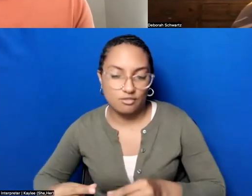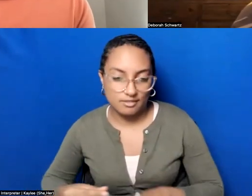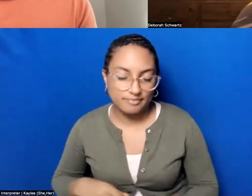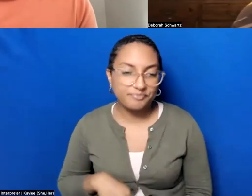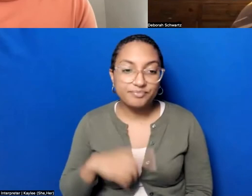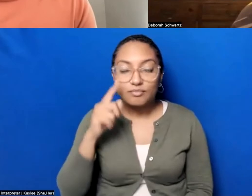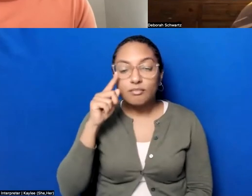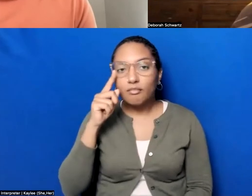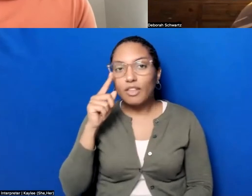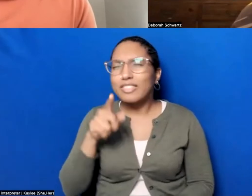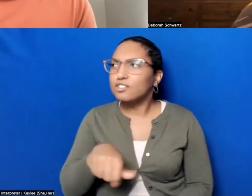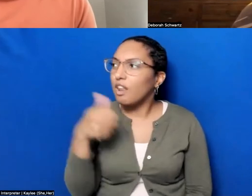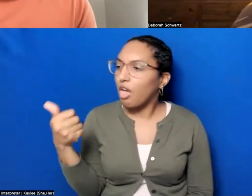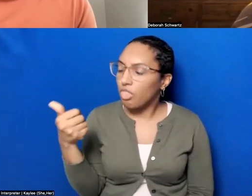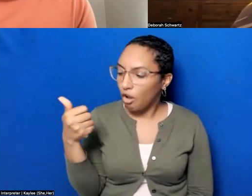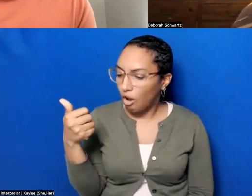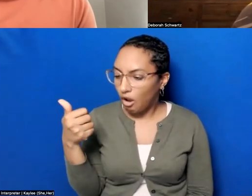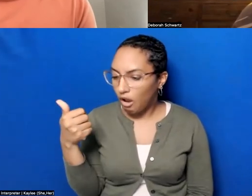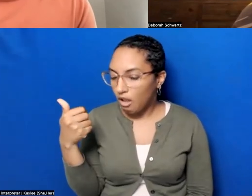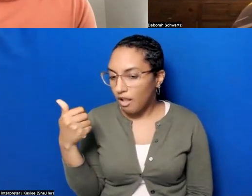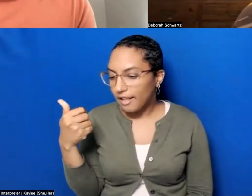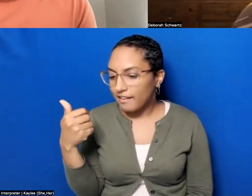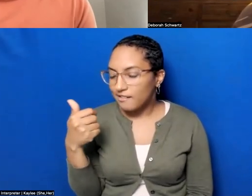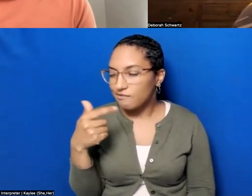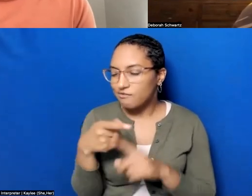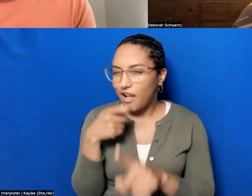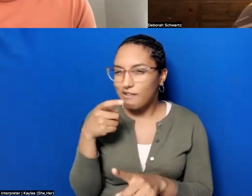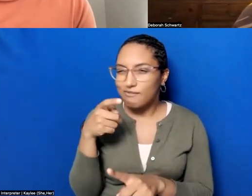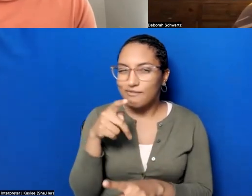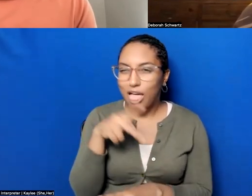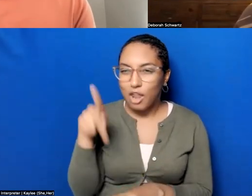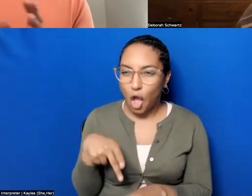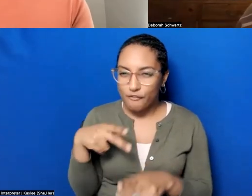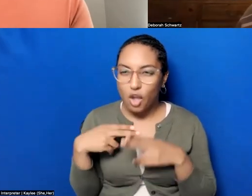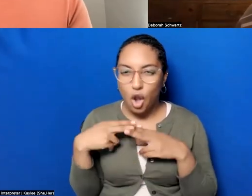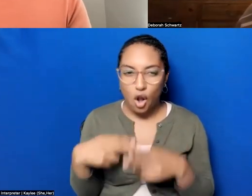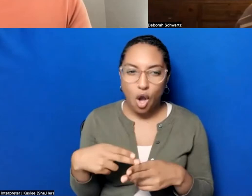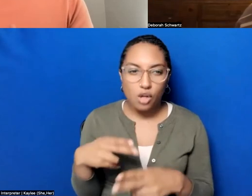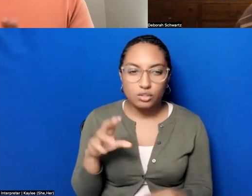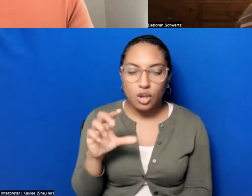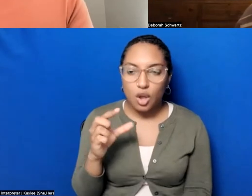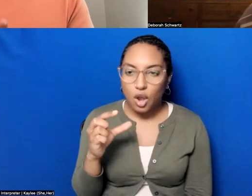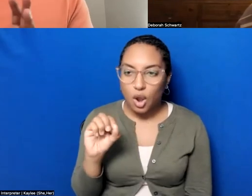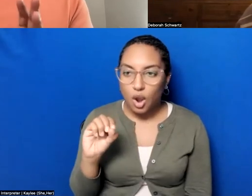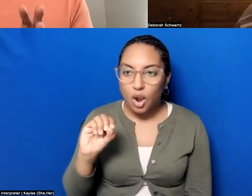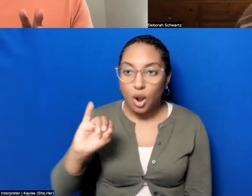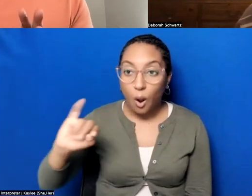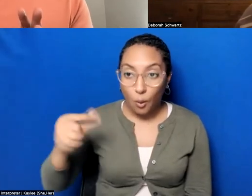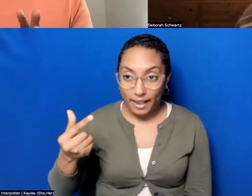was another, that was done out of Philadelphia called Going North which looked at organizing the